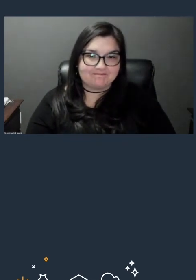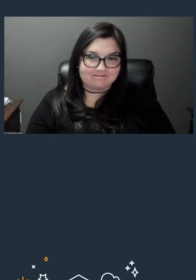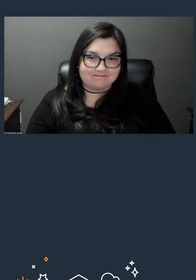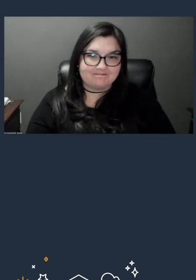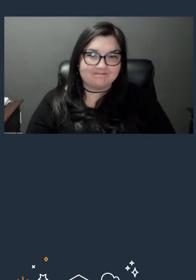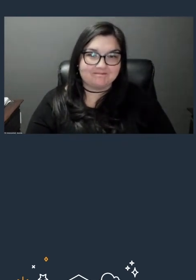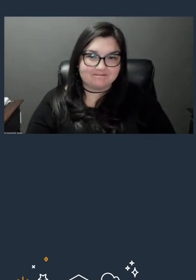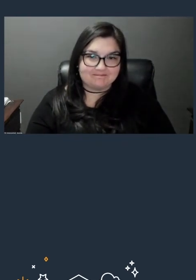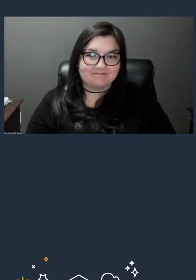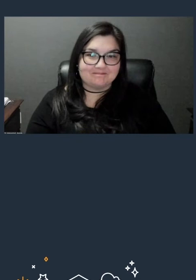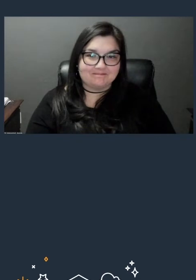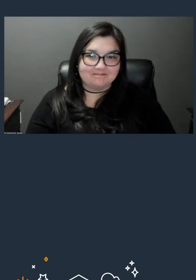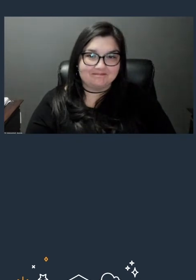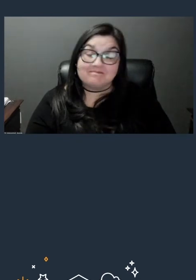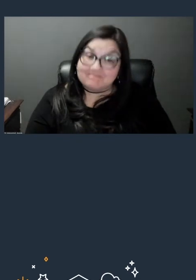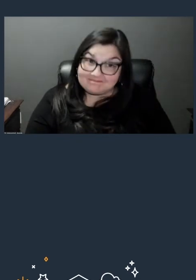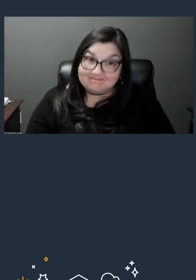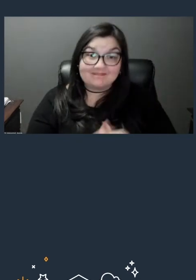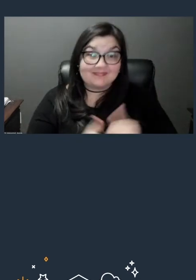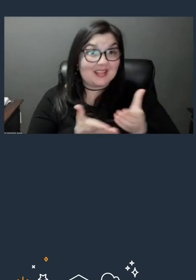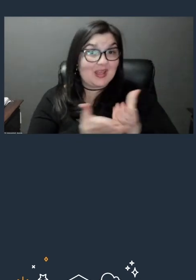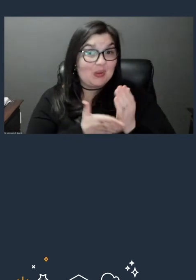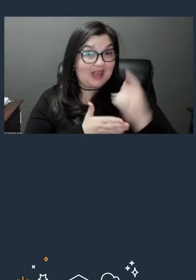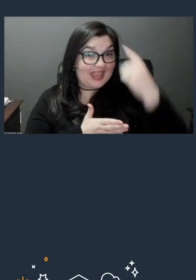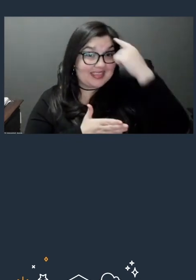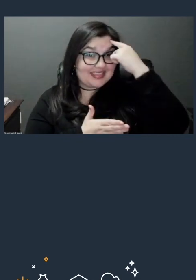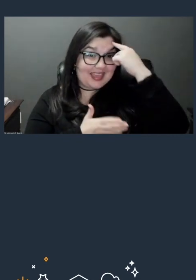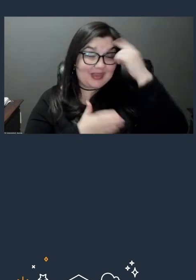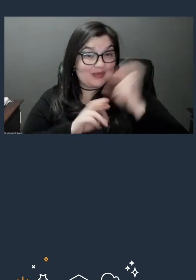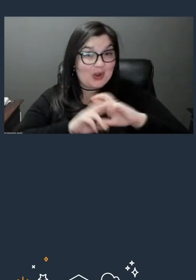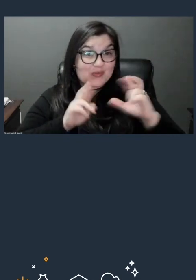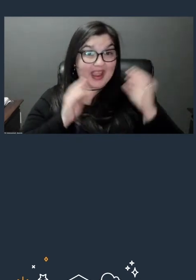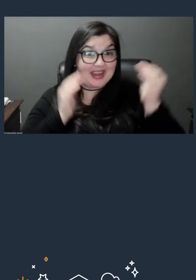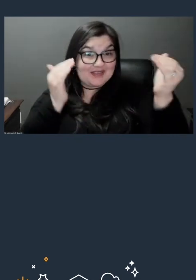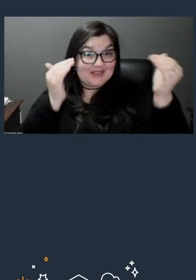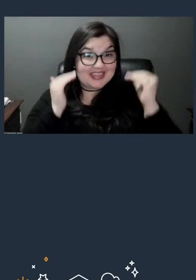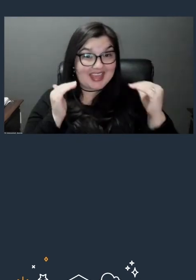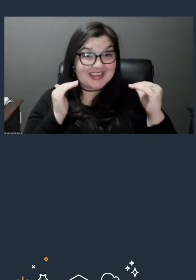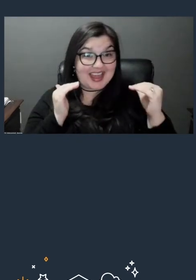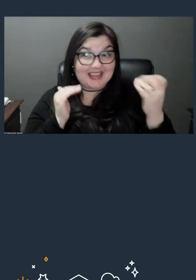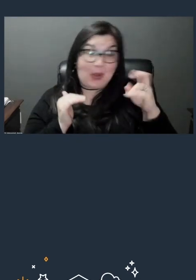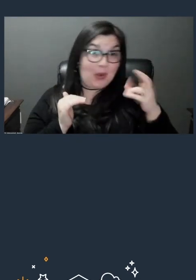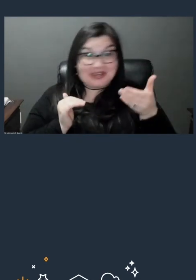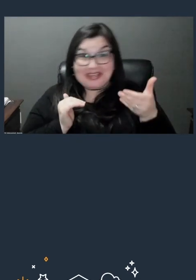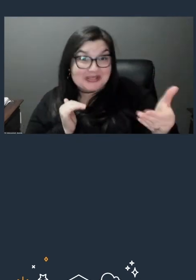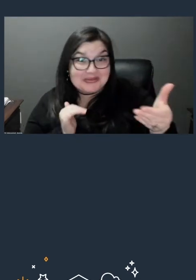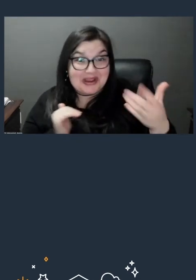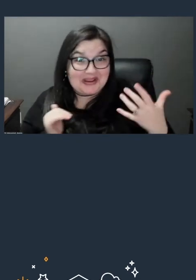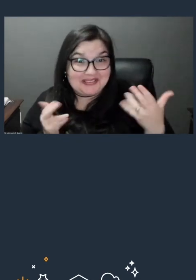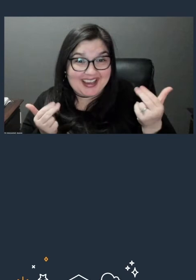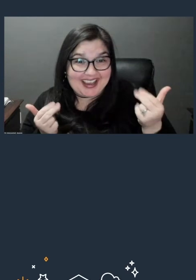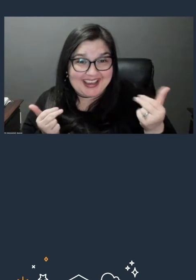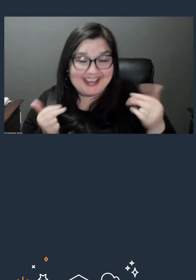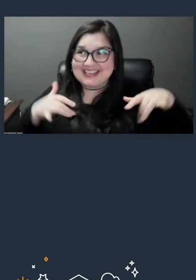All right, I think we're ready for the next section. All right. - Almost. It's your intro. - Yes. So I'm gonna, you know,